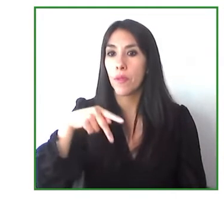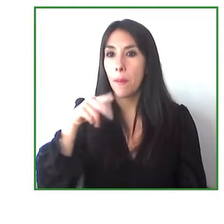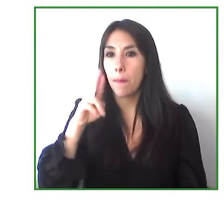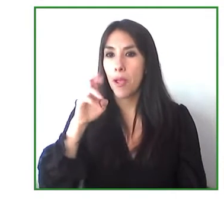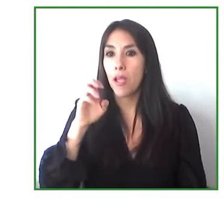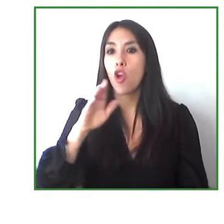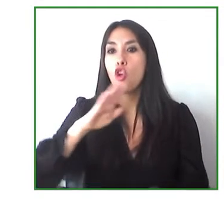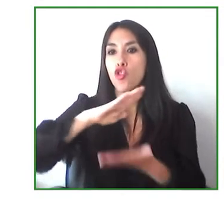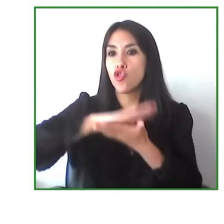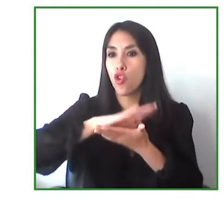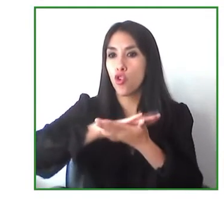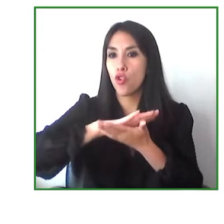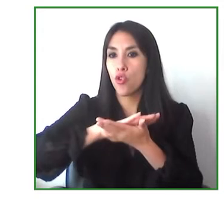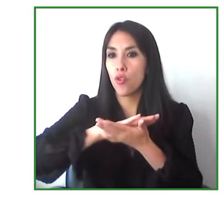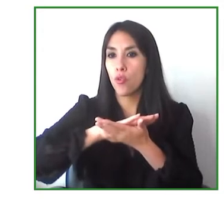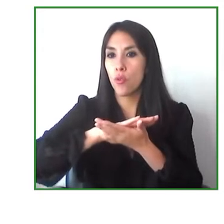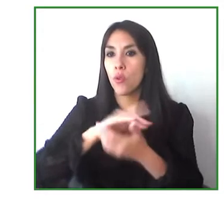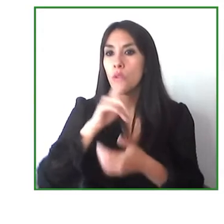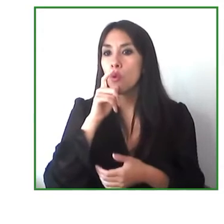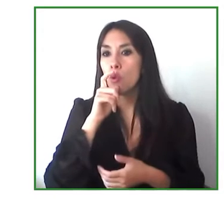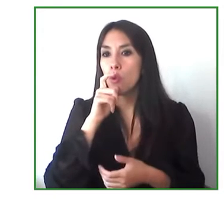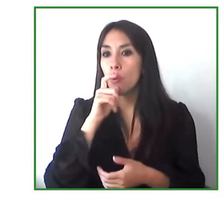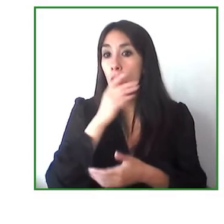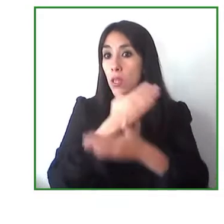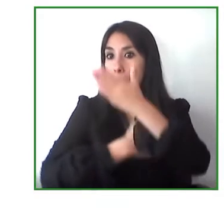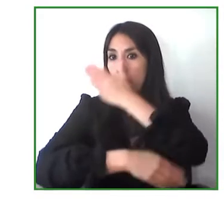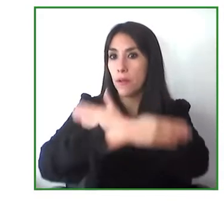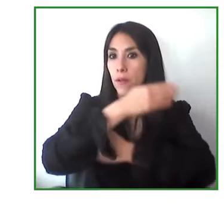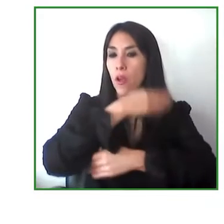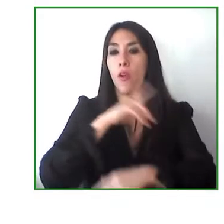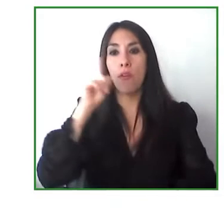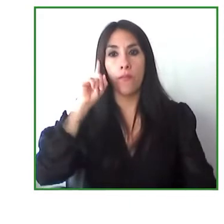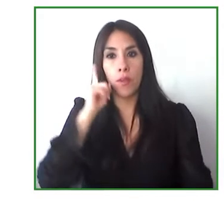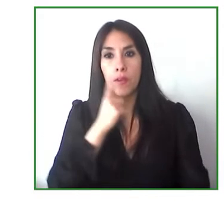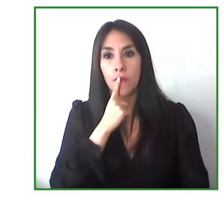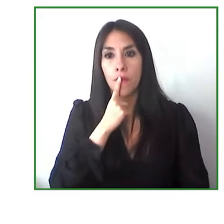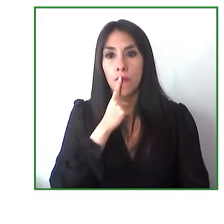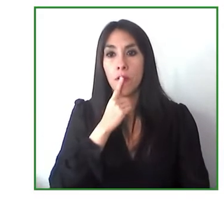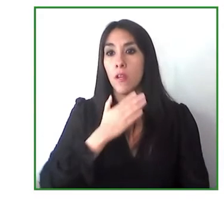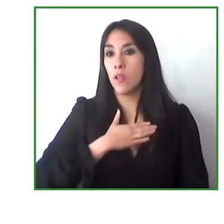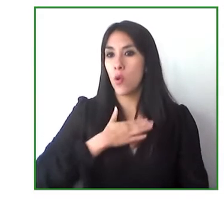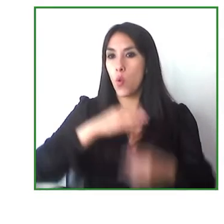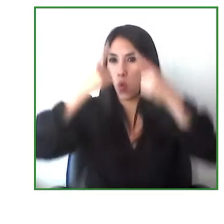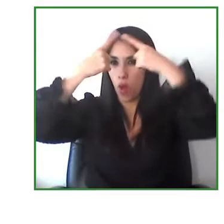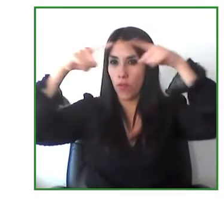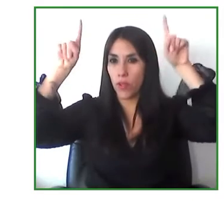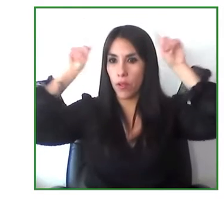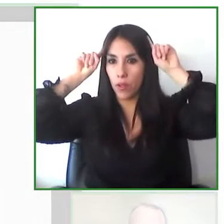training specifically in trying to promote literacy amongst deaf - young deaf children